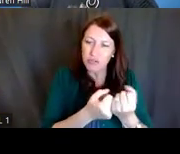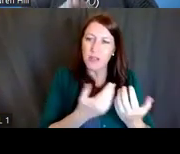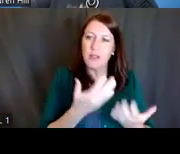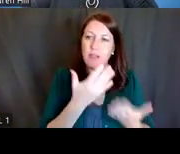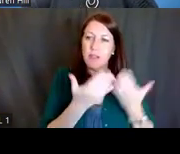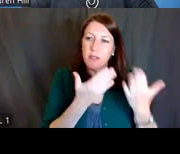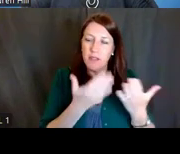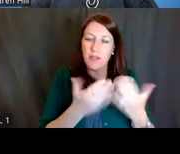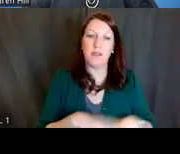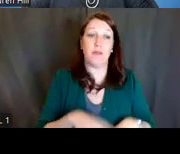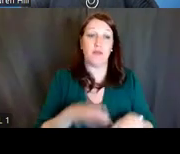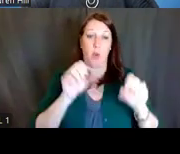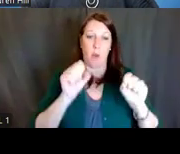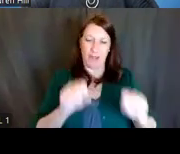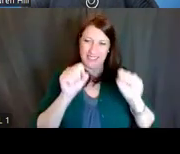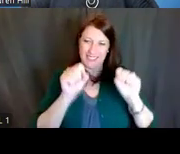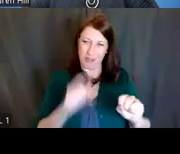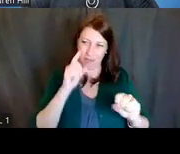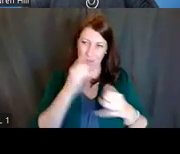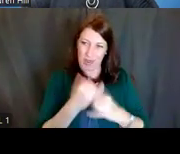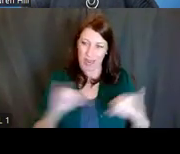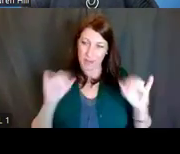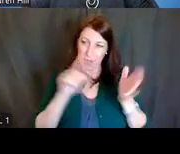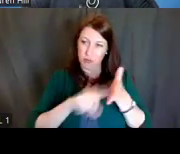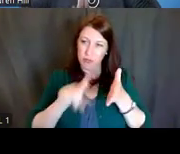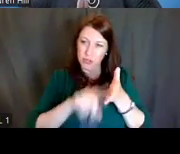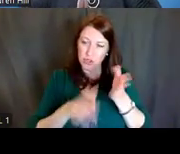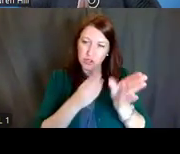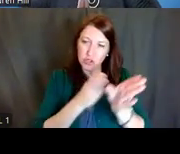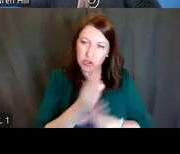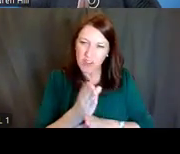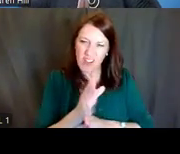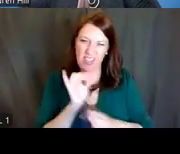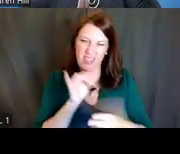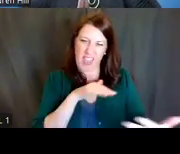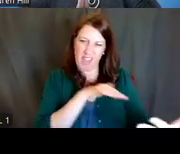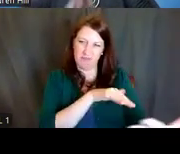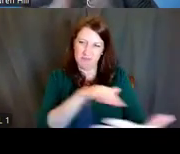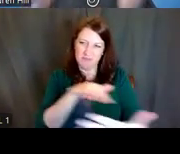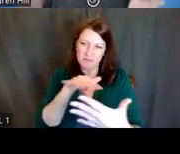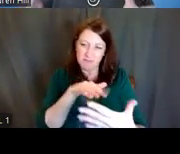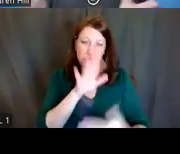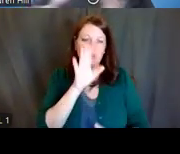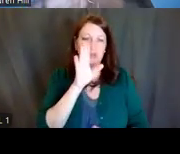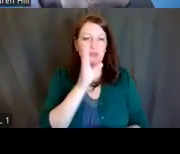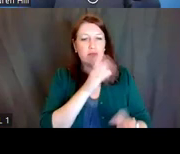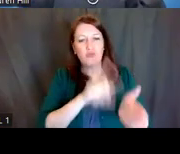the potential for independent research career, your research plan, your career development plan --